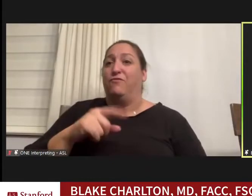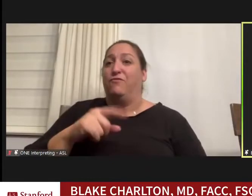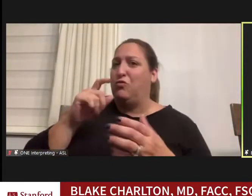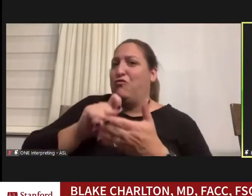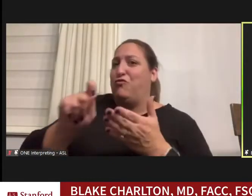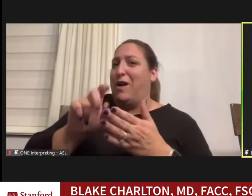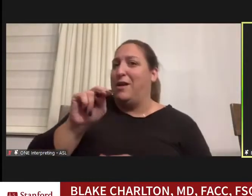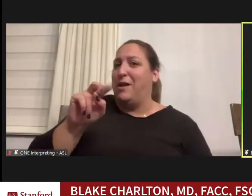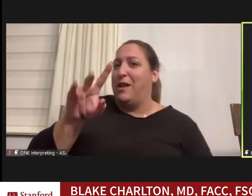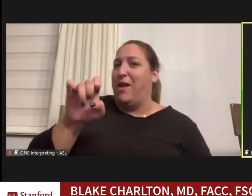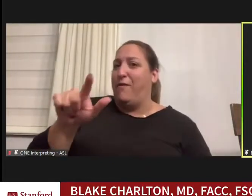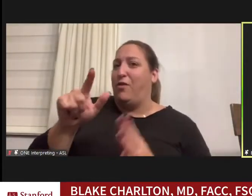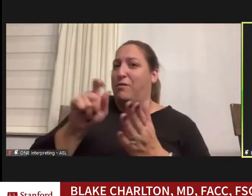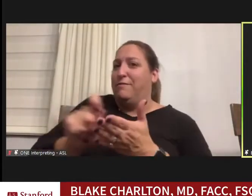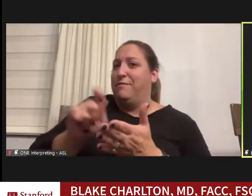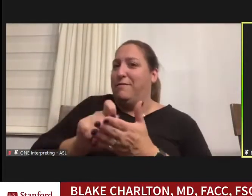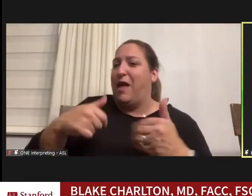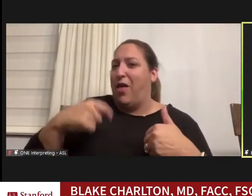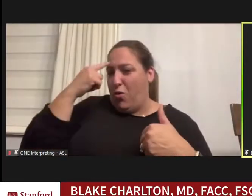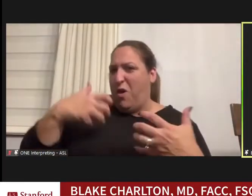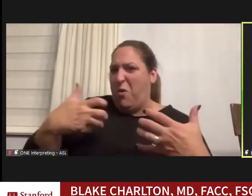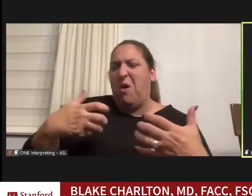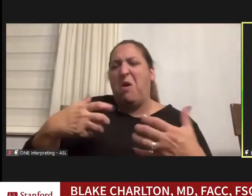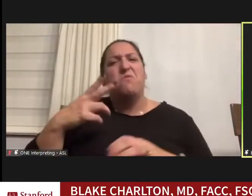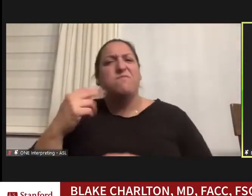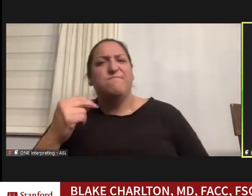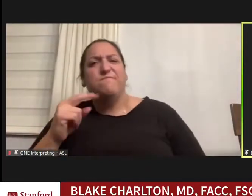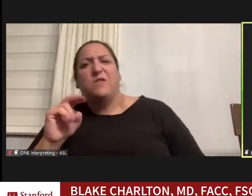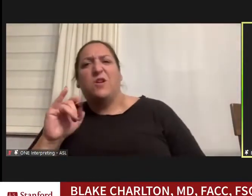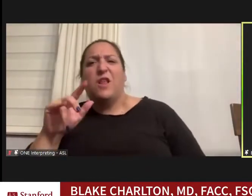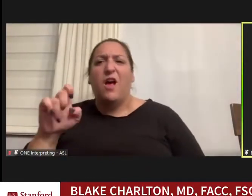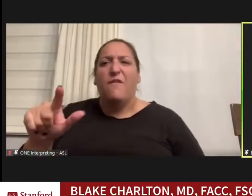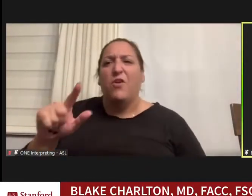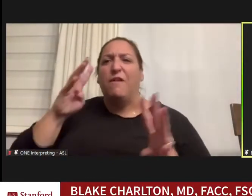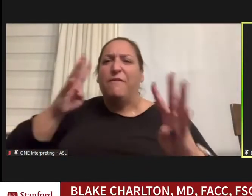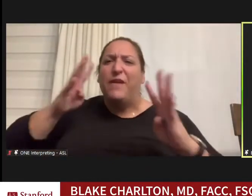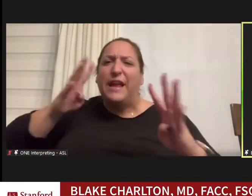And I would write novels, of the fantasy and science fiction that I love so much